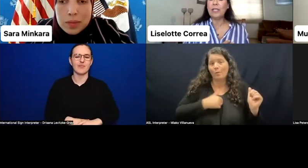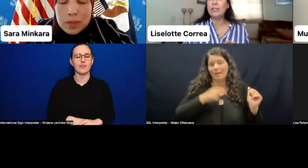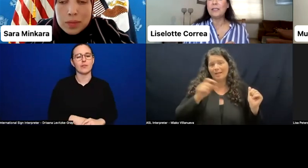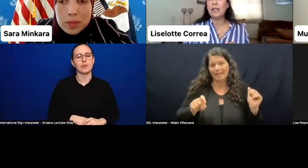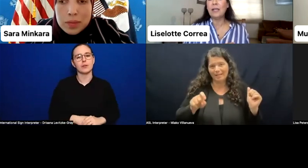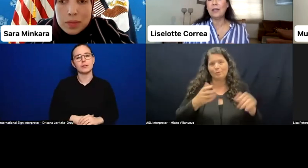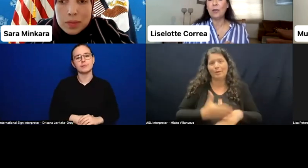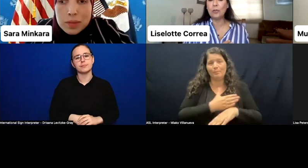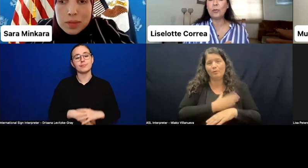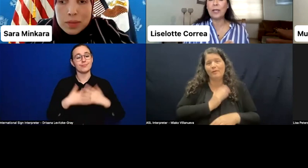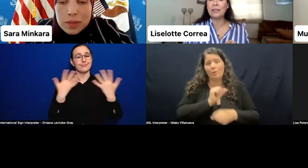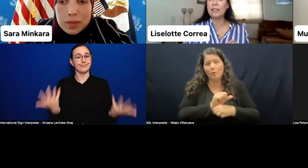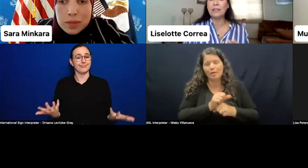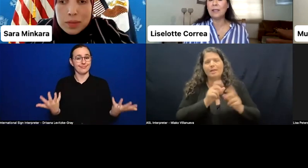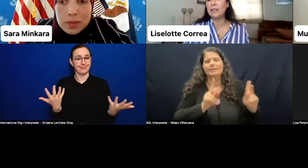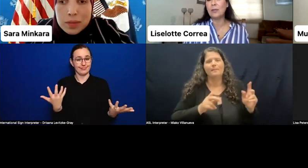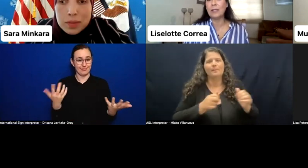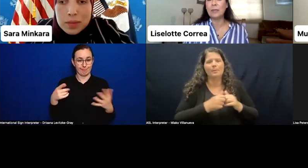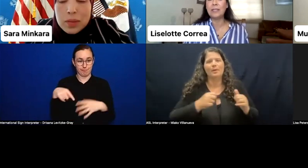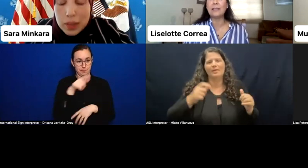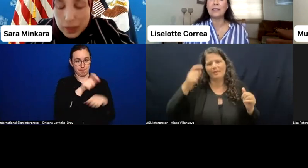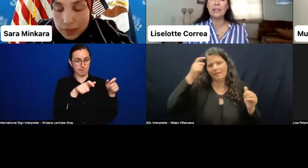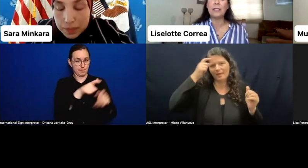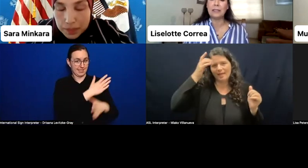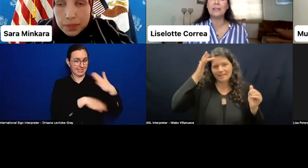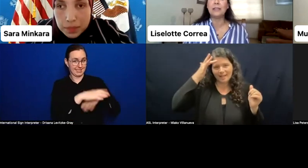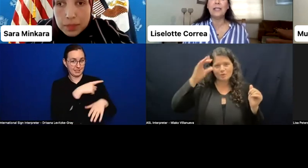is those who have intellectual and mental disabilities.